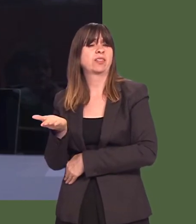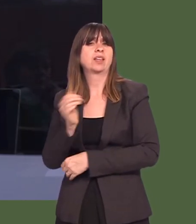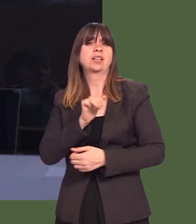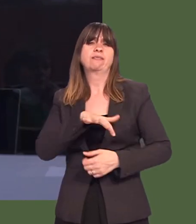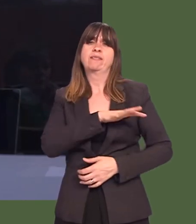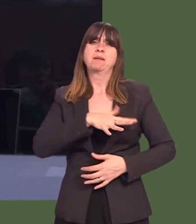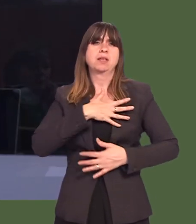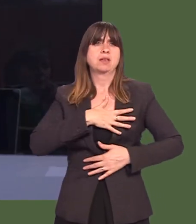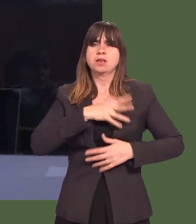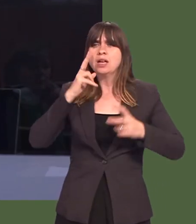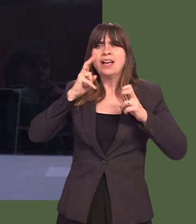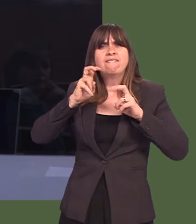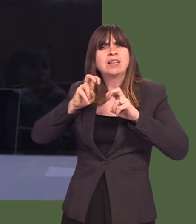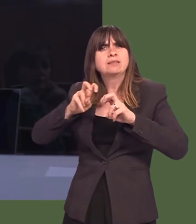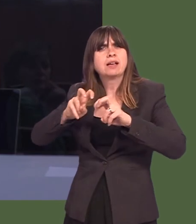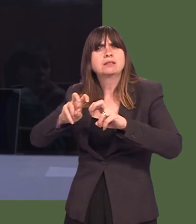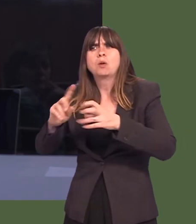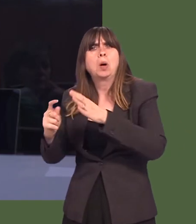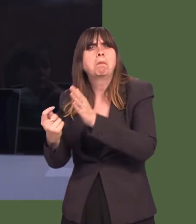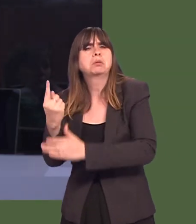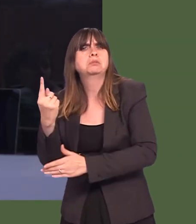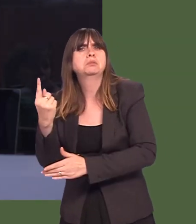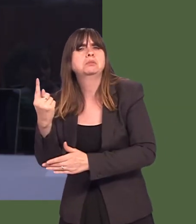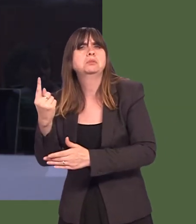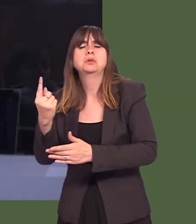woeful investigation that followed their sonís death, and they believe that there should